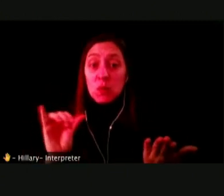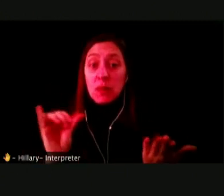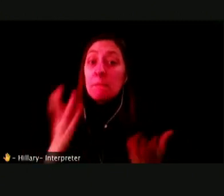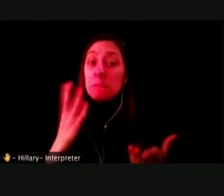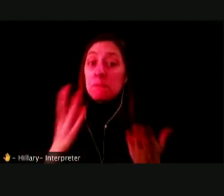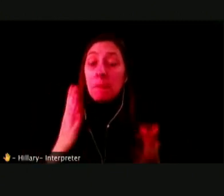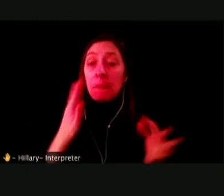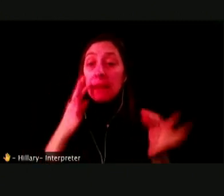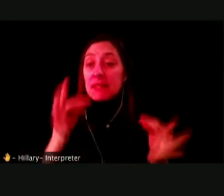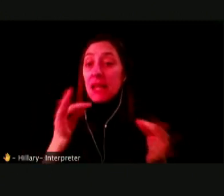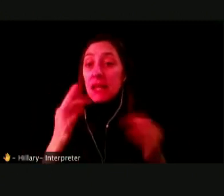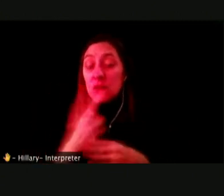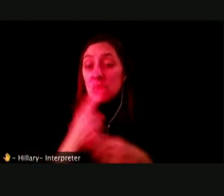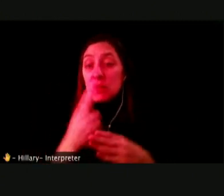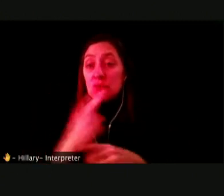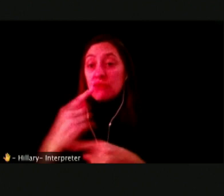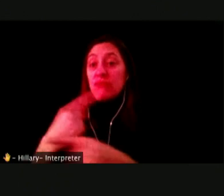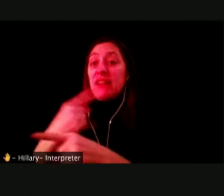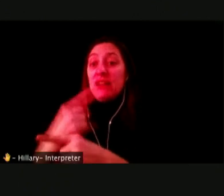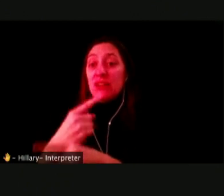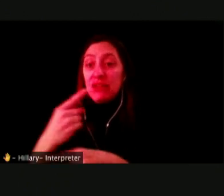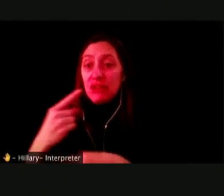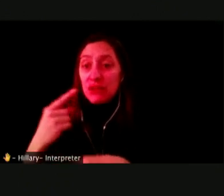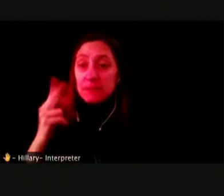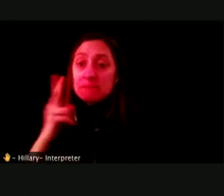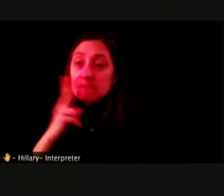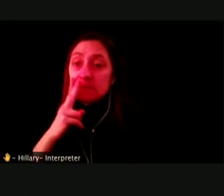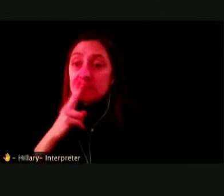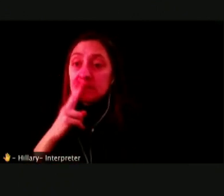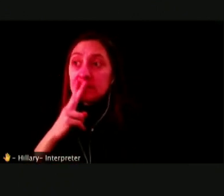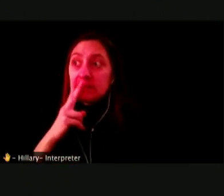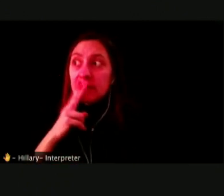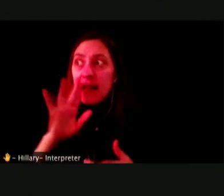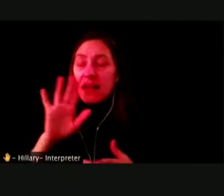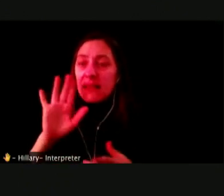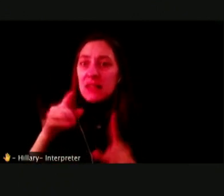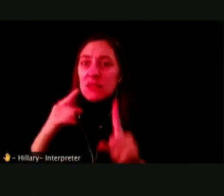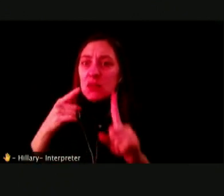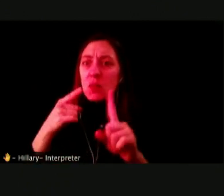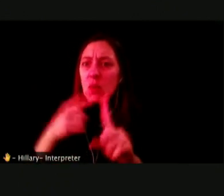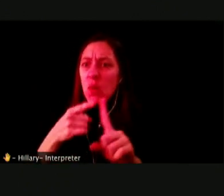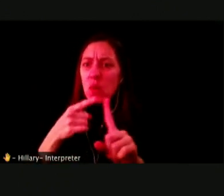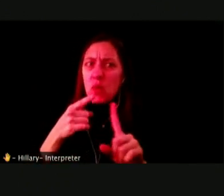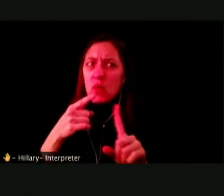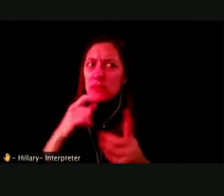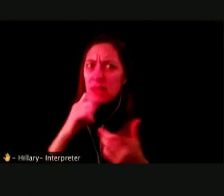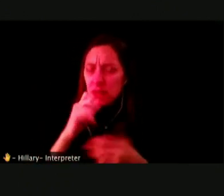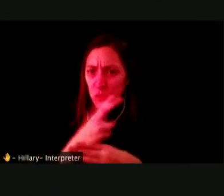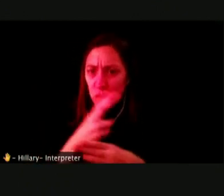CIGARETTES WITH PRODUCTS THAT THE CIGARETTES WERE MARKETED FOR.